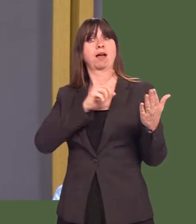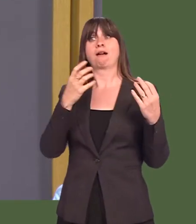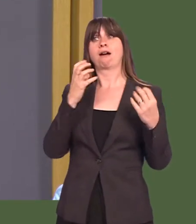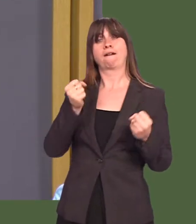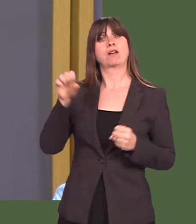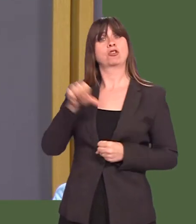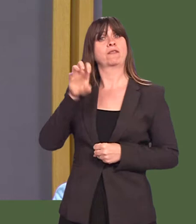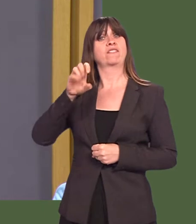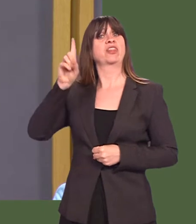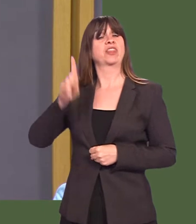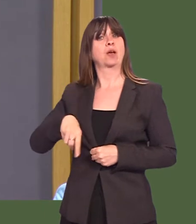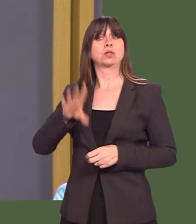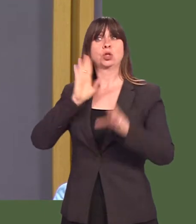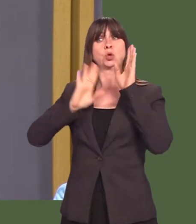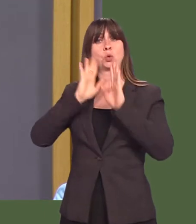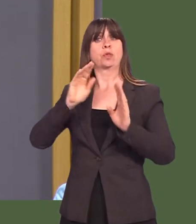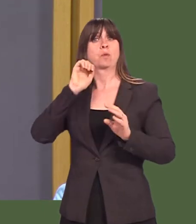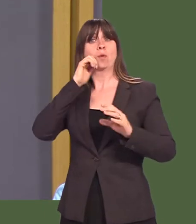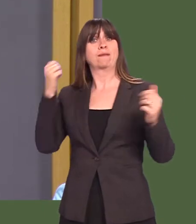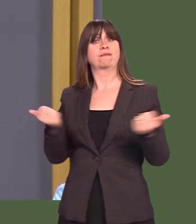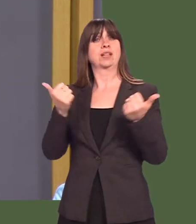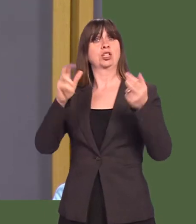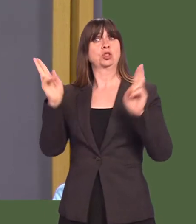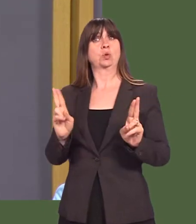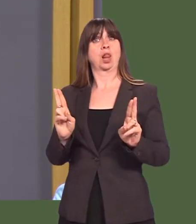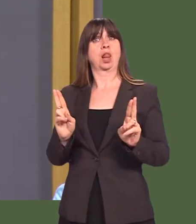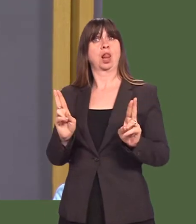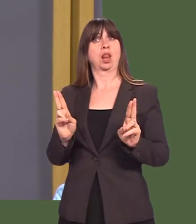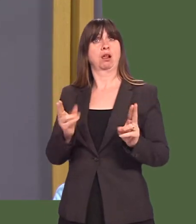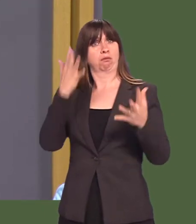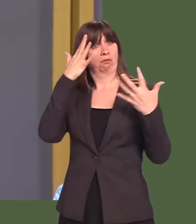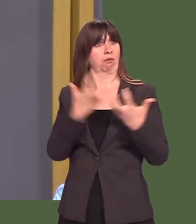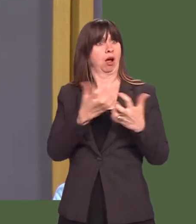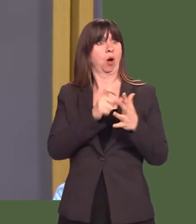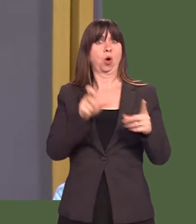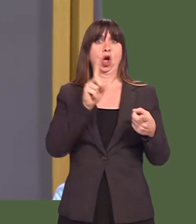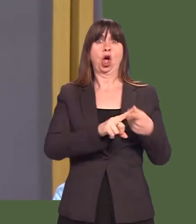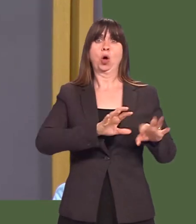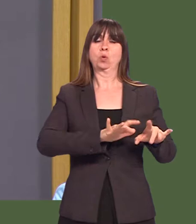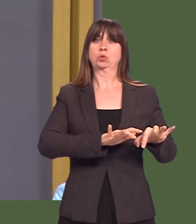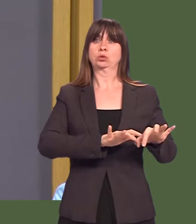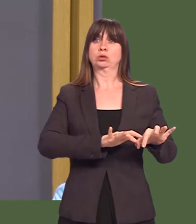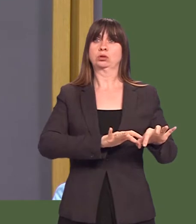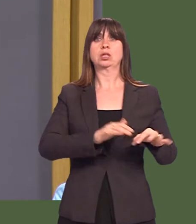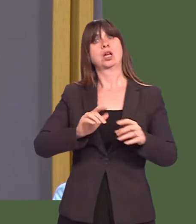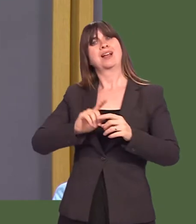150,000 young people will graduate the school system without this basic skills before thatís fully implemented.